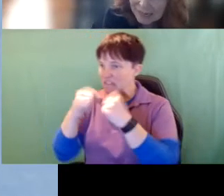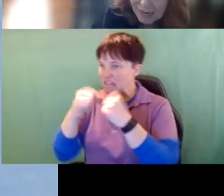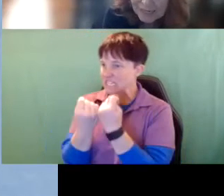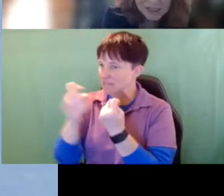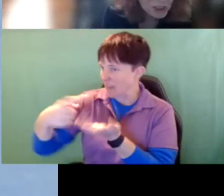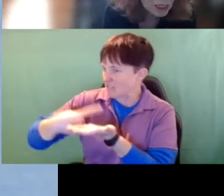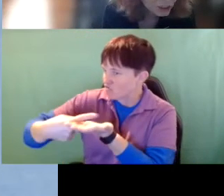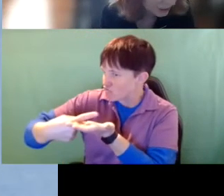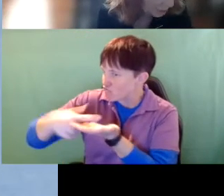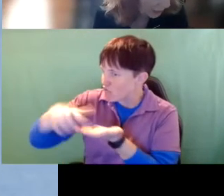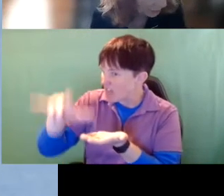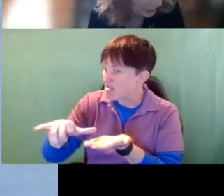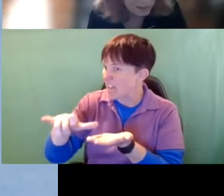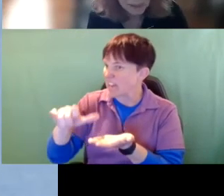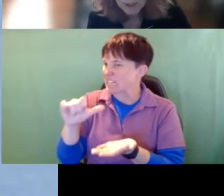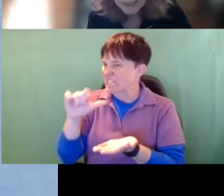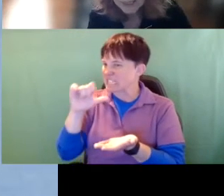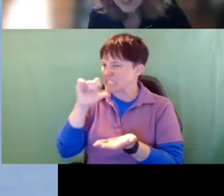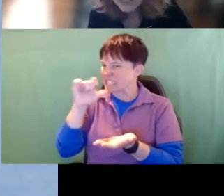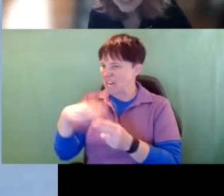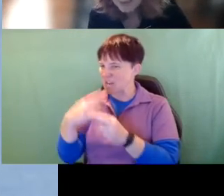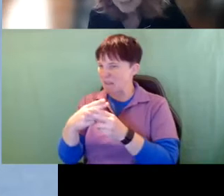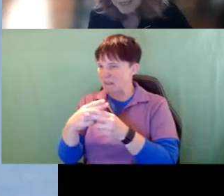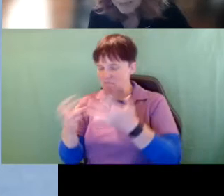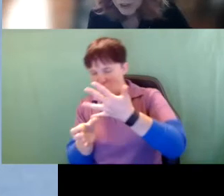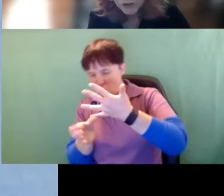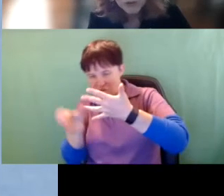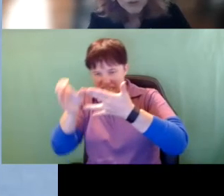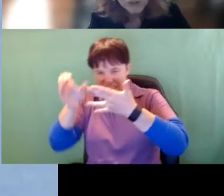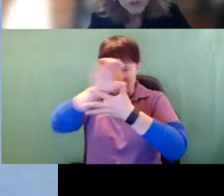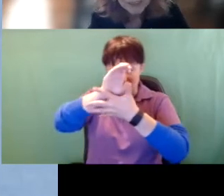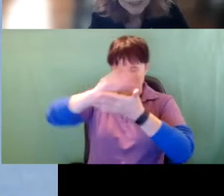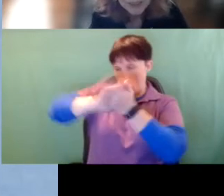that, and it’s not just about meeting a criteria to be a Deaf student or the criteria